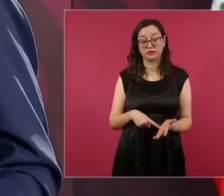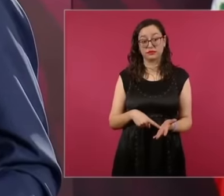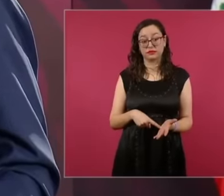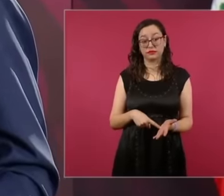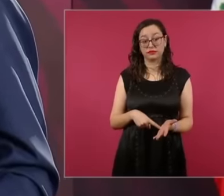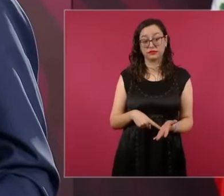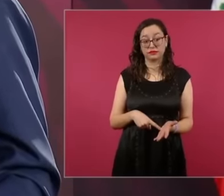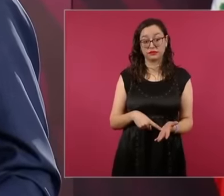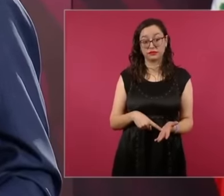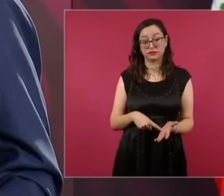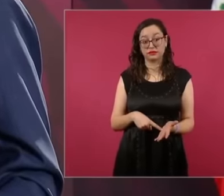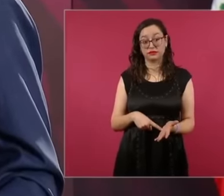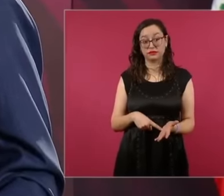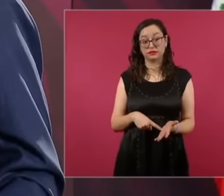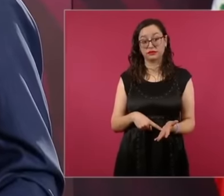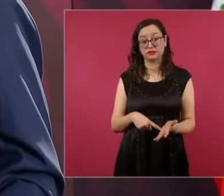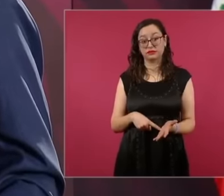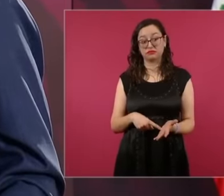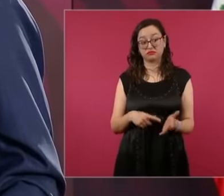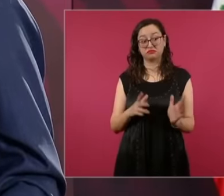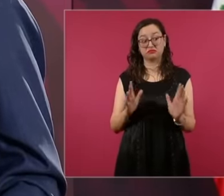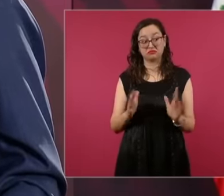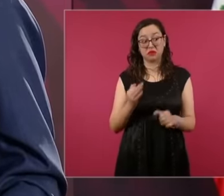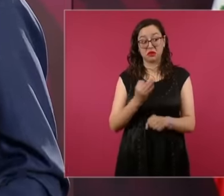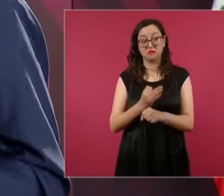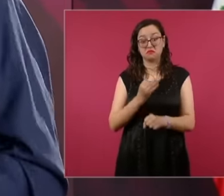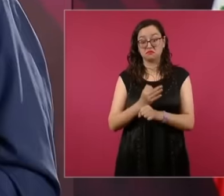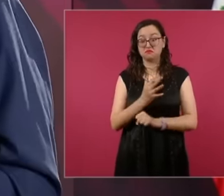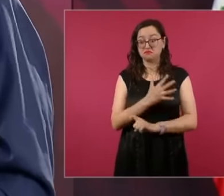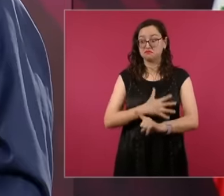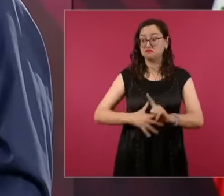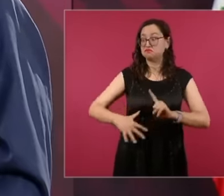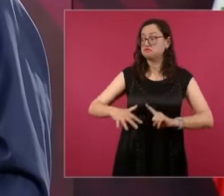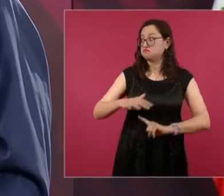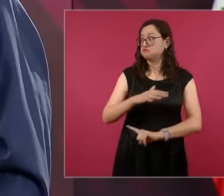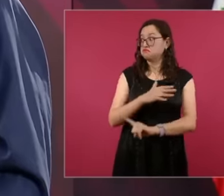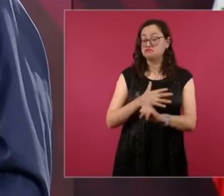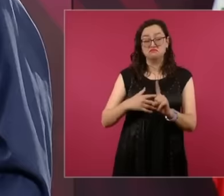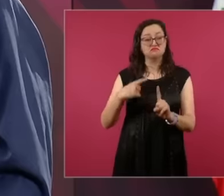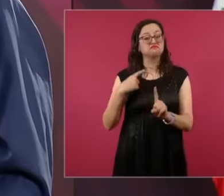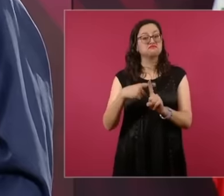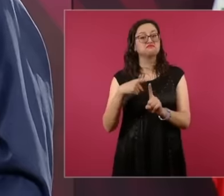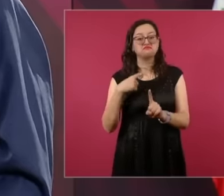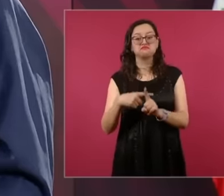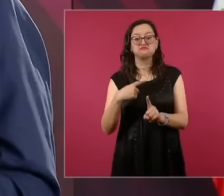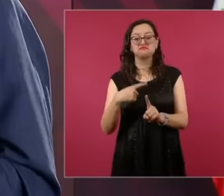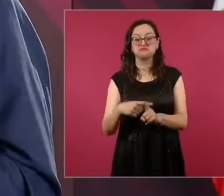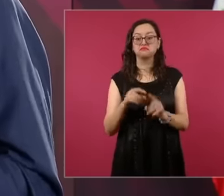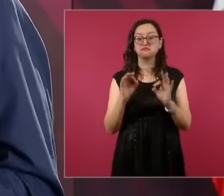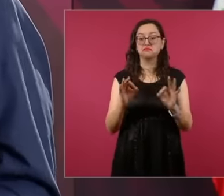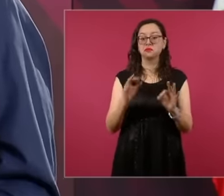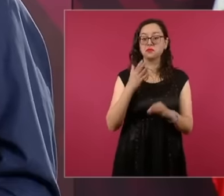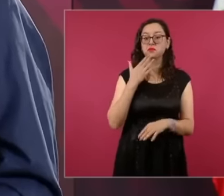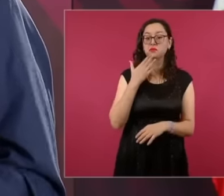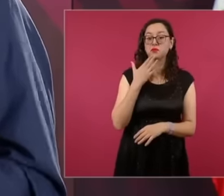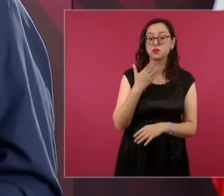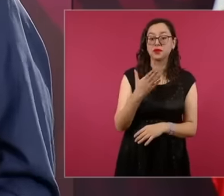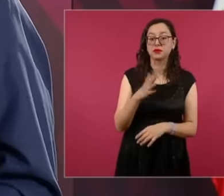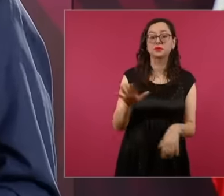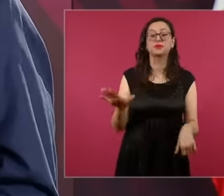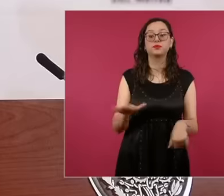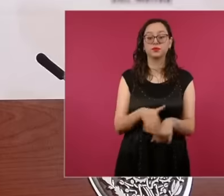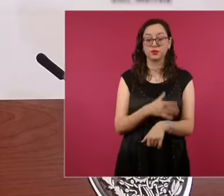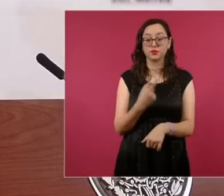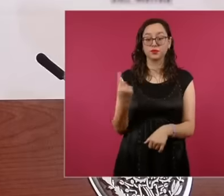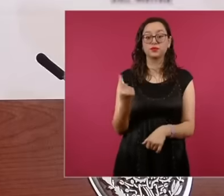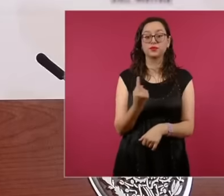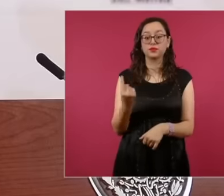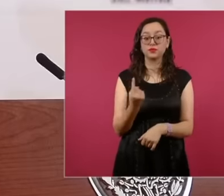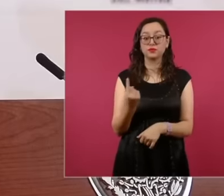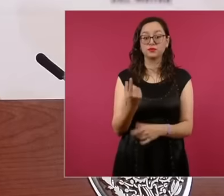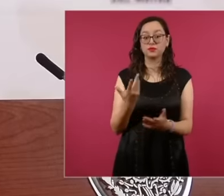everything that is happening is very good, especially because there was a lot of contempt for the